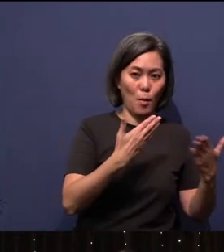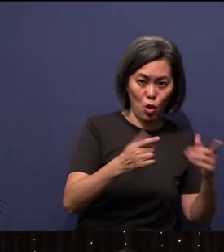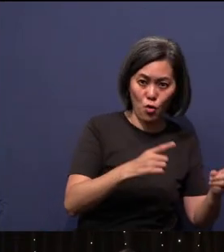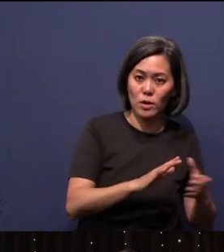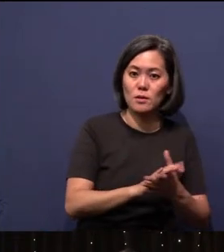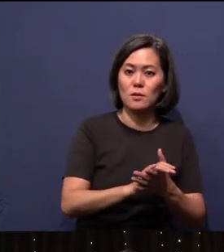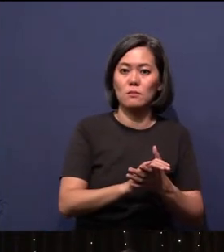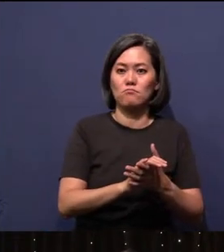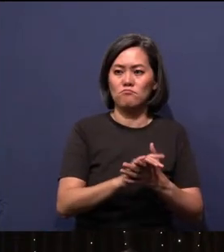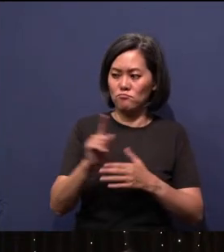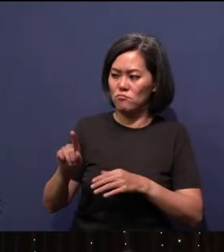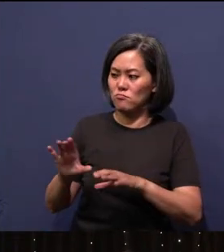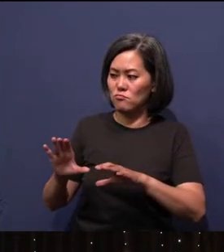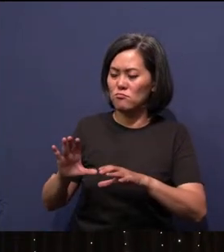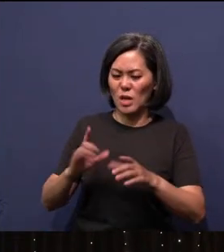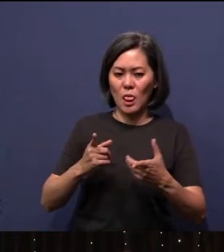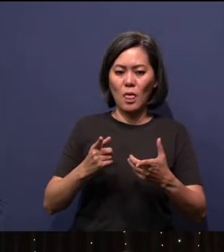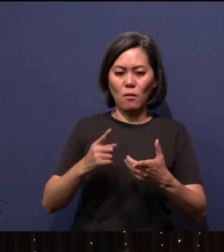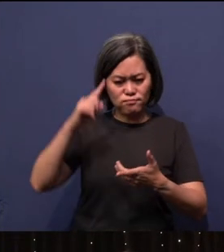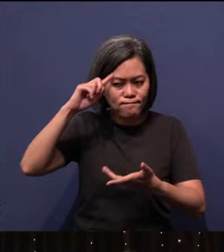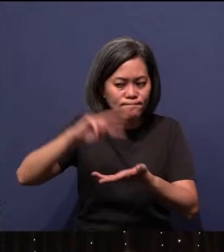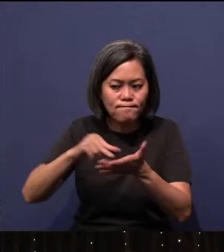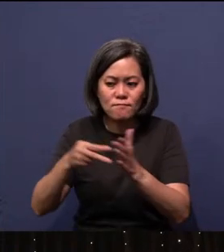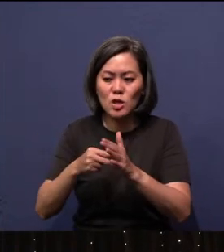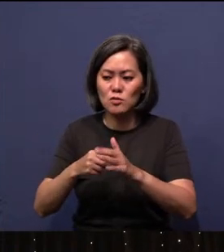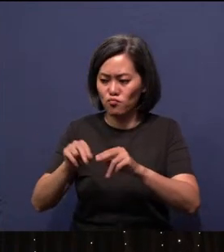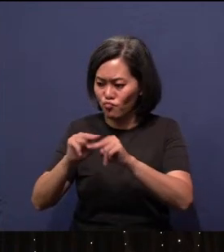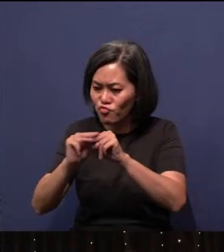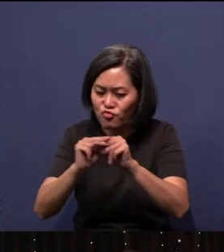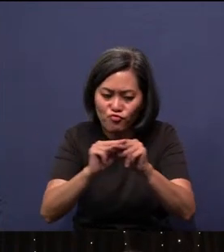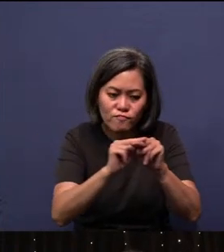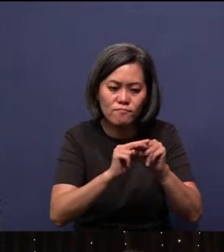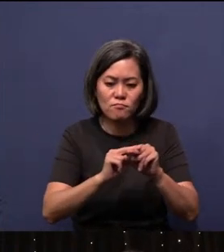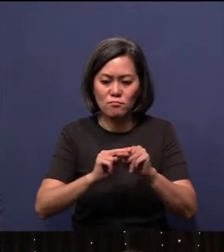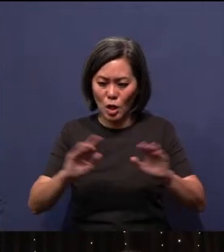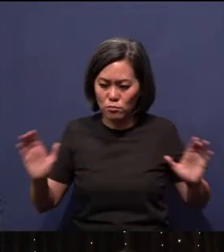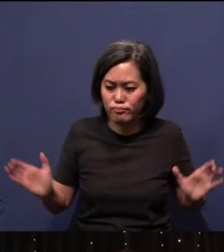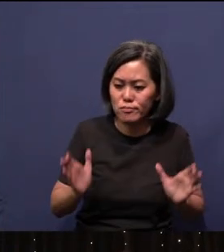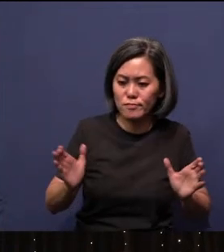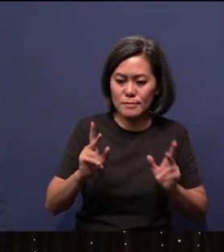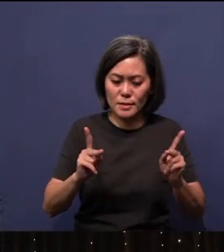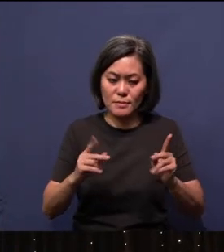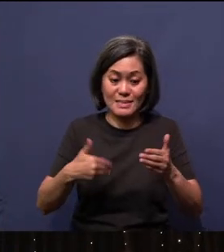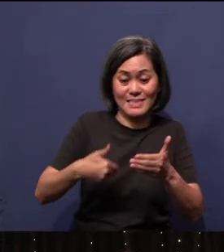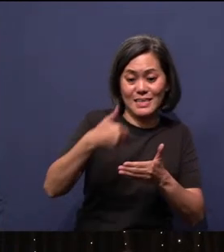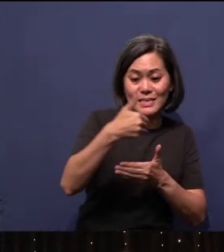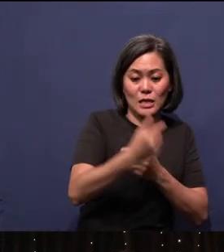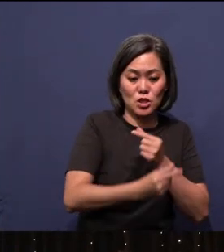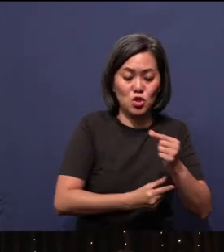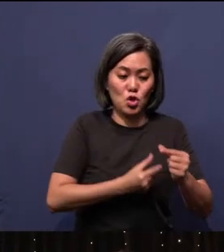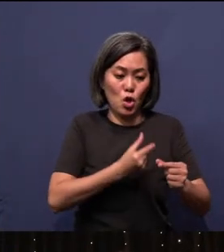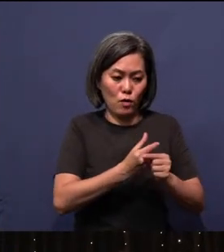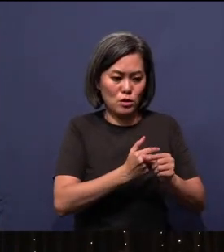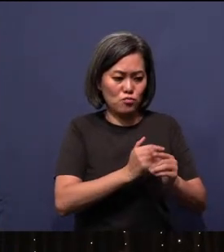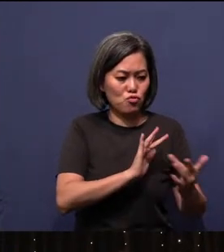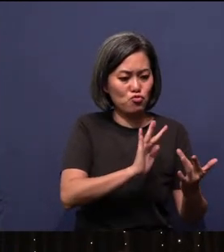They were intentional in training and mobilizing the next generation to reach the unreached.